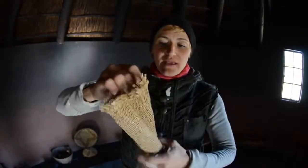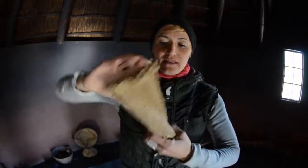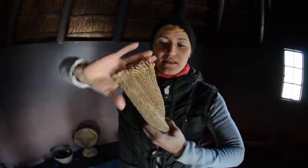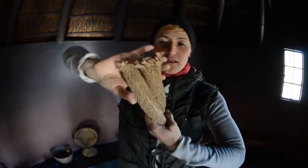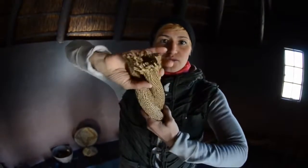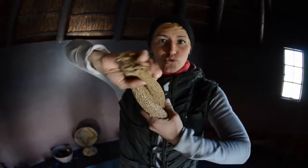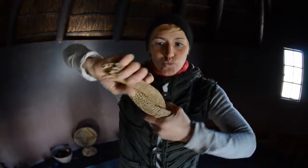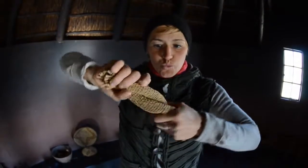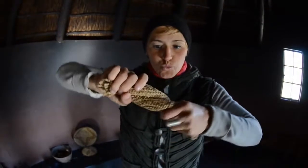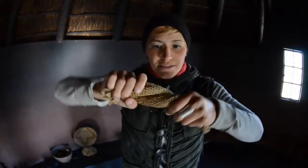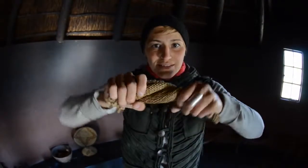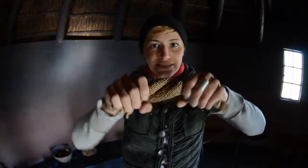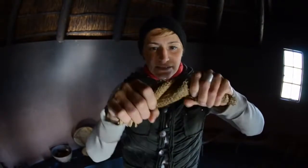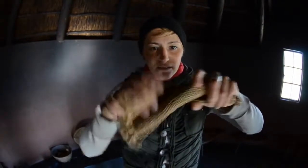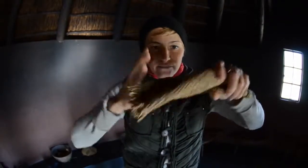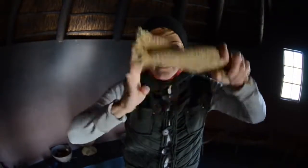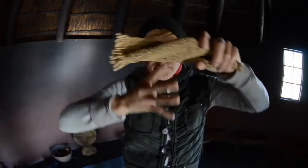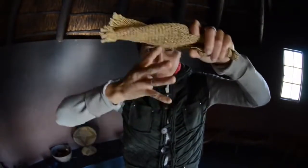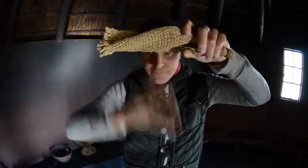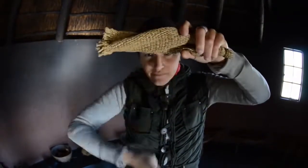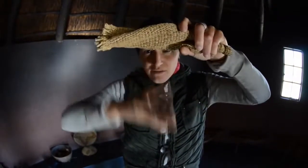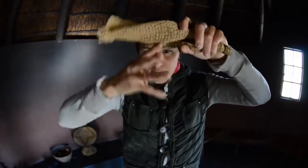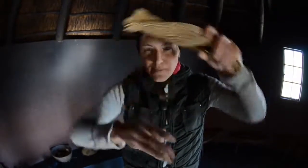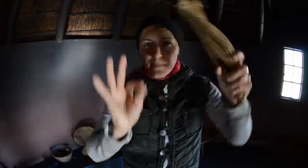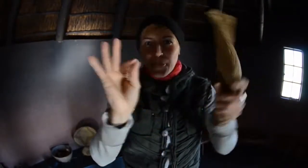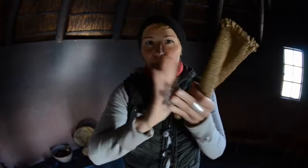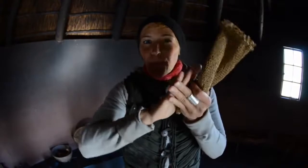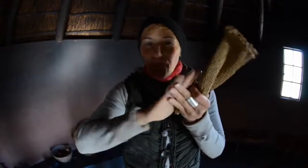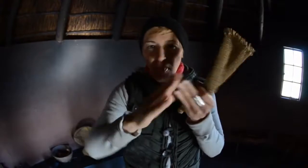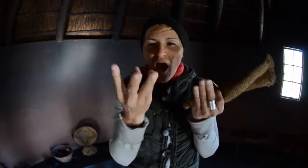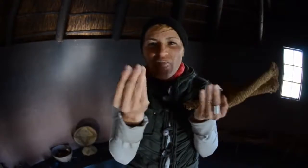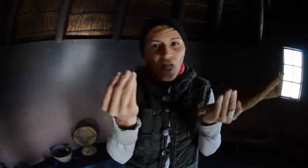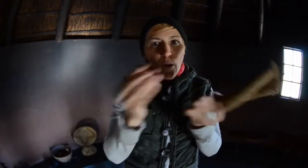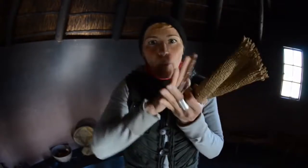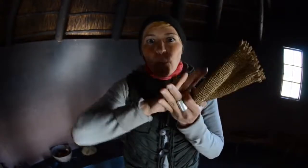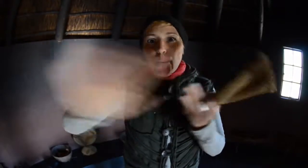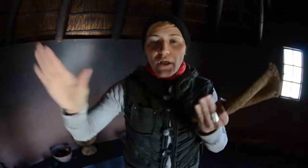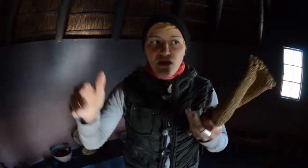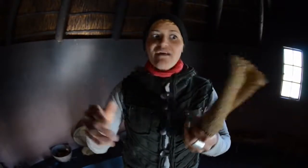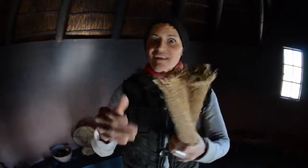inside this bag and then twist the bag, draining out the juice without the pulp.